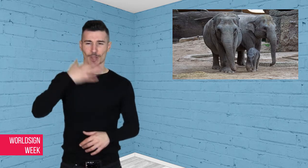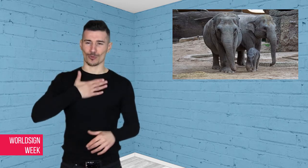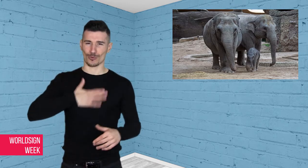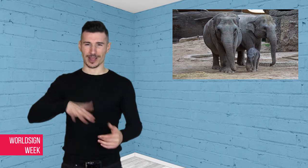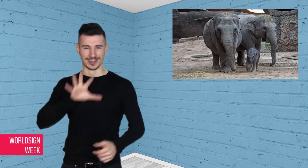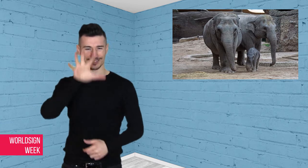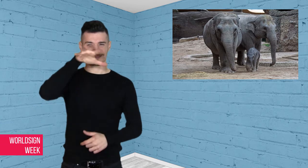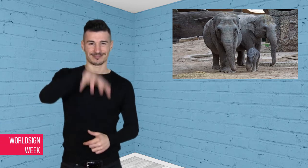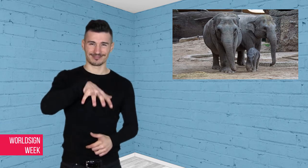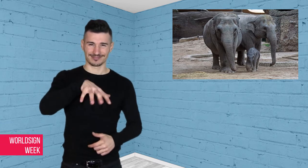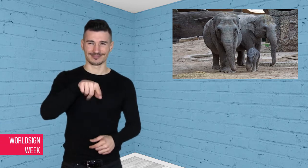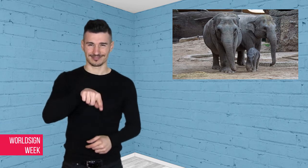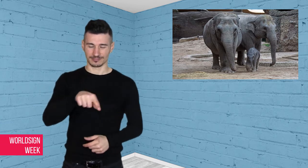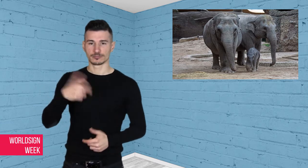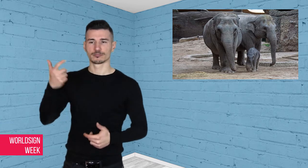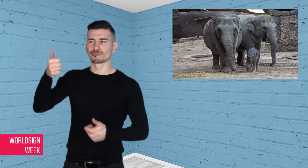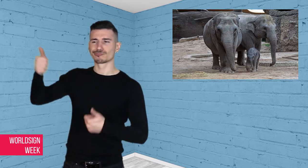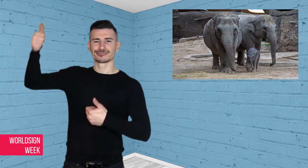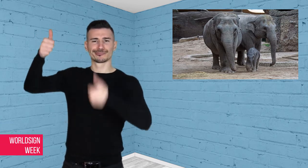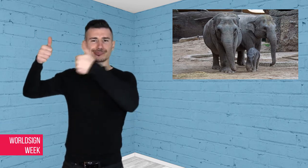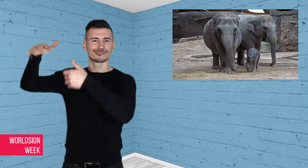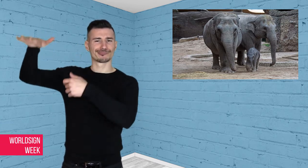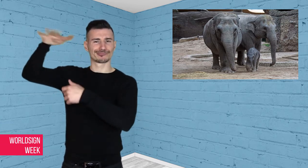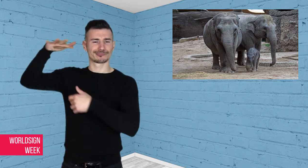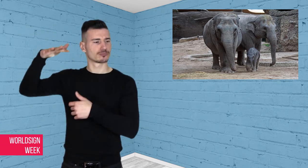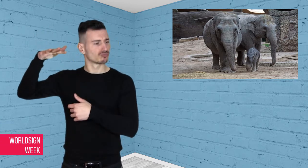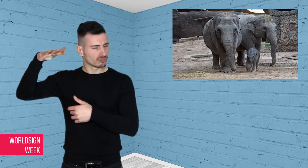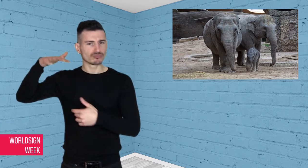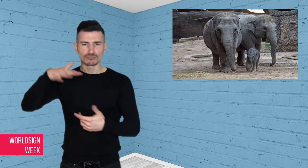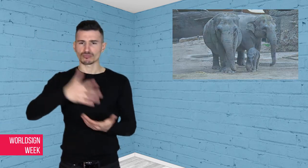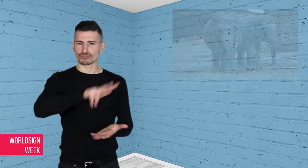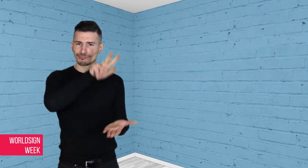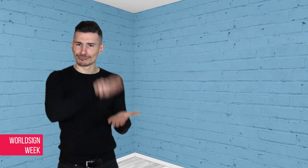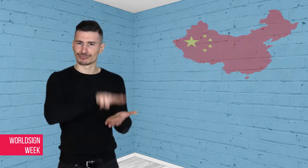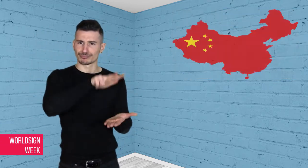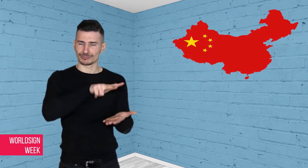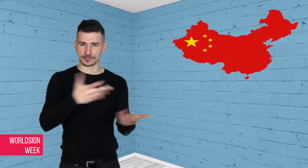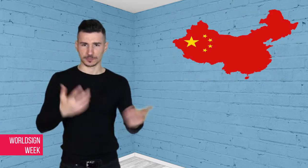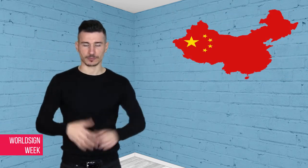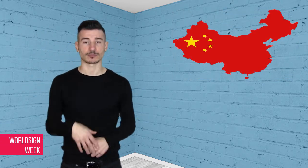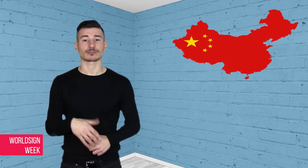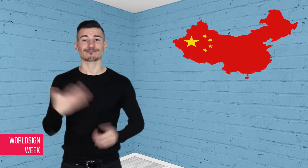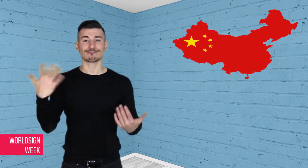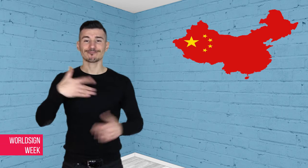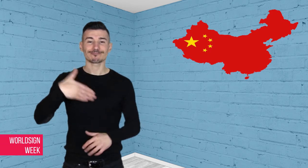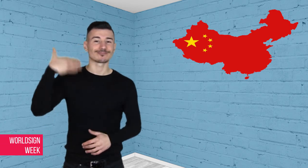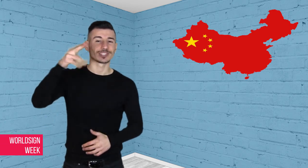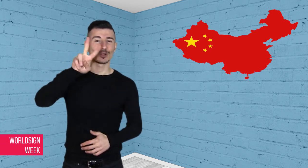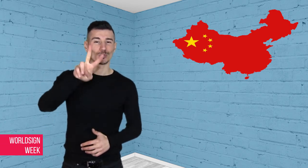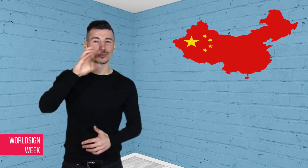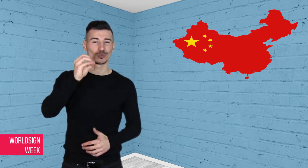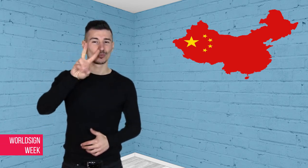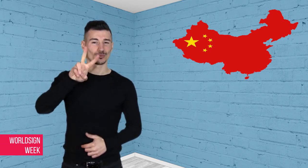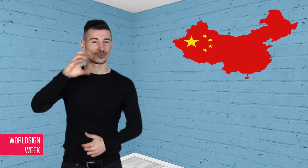for the park has been approved by authorities, and the first stage of